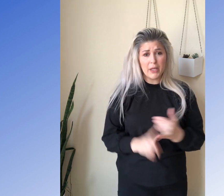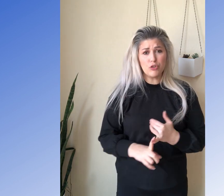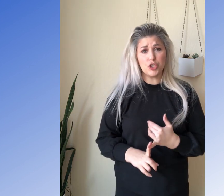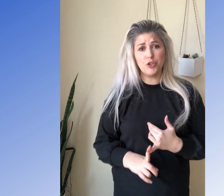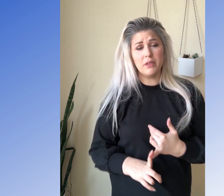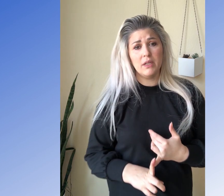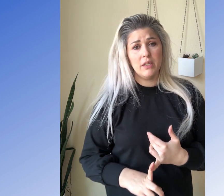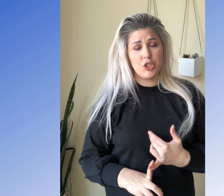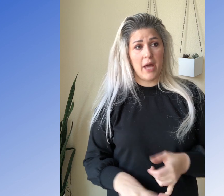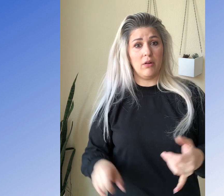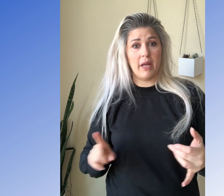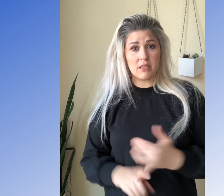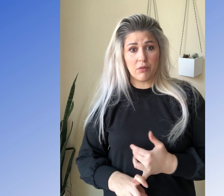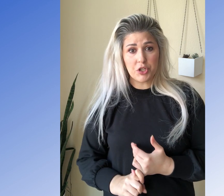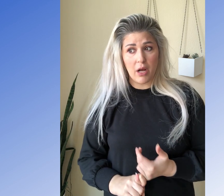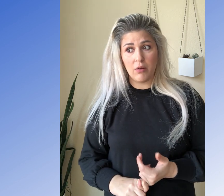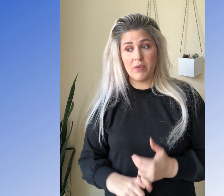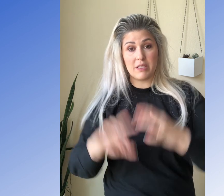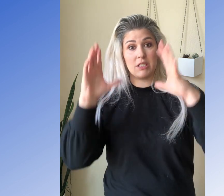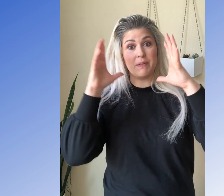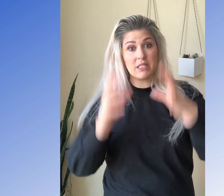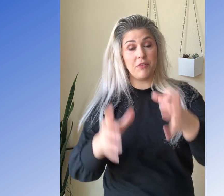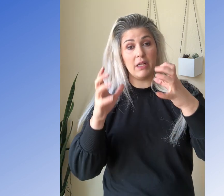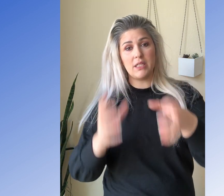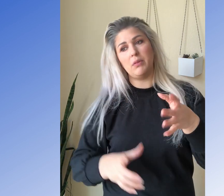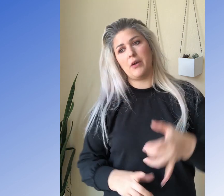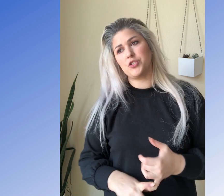my YouTube channel as well, Rochelle, that's specifically double letters.